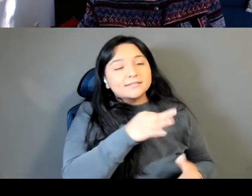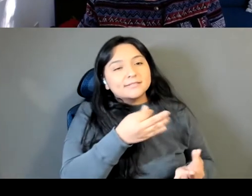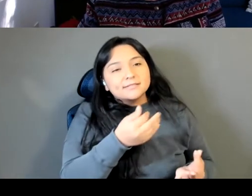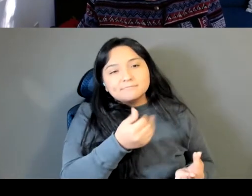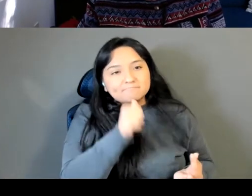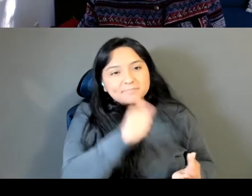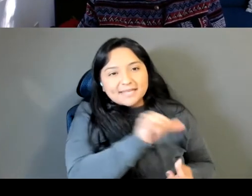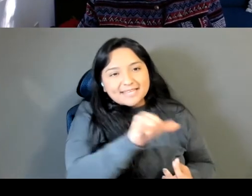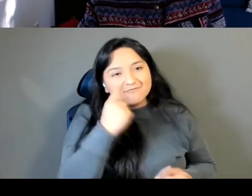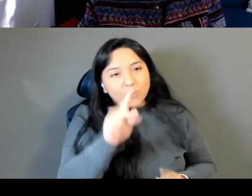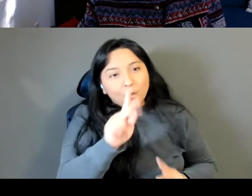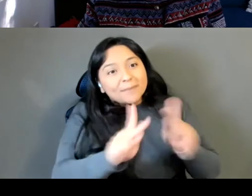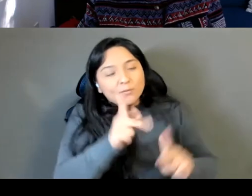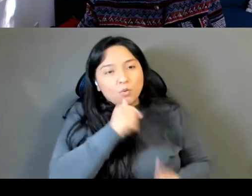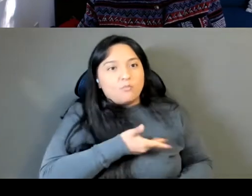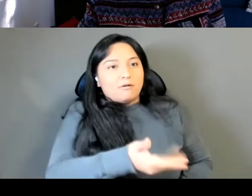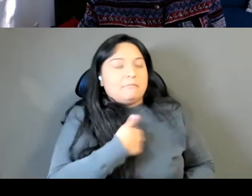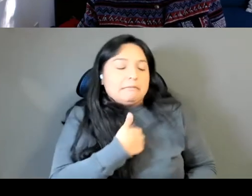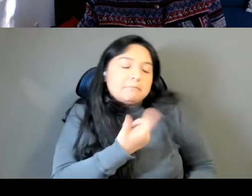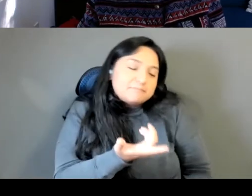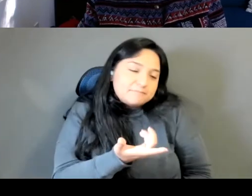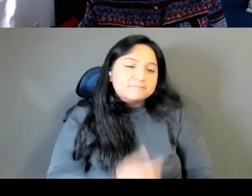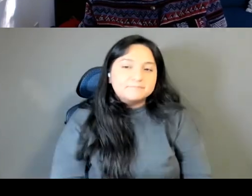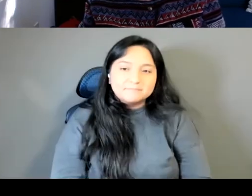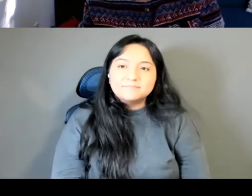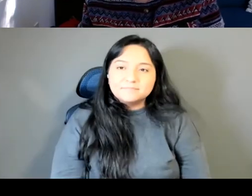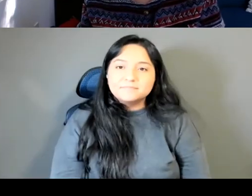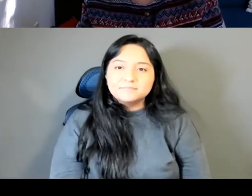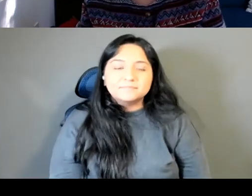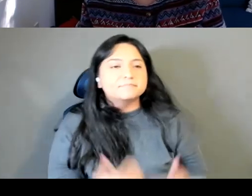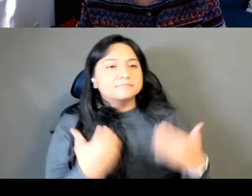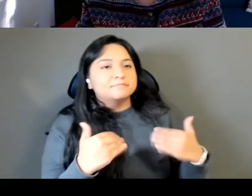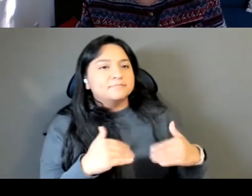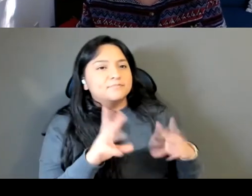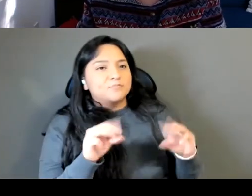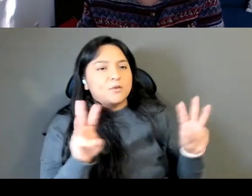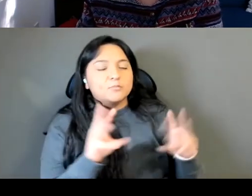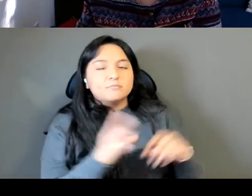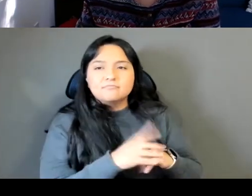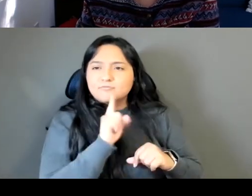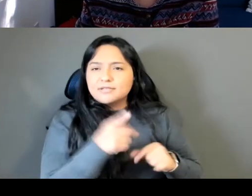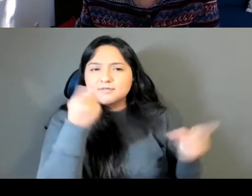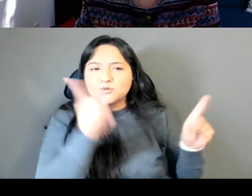Sunisa Manning Wow, I really agree, I think that's so beautifully said theory.